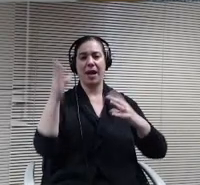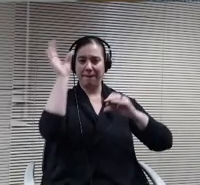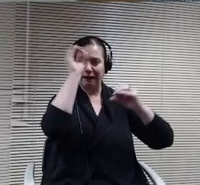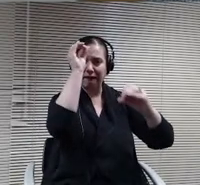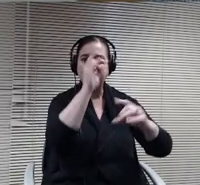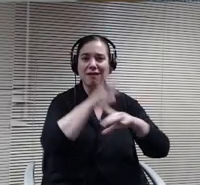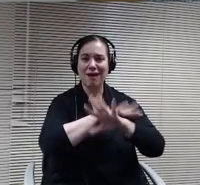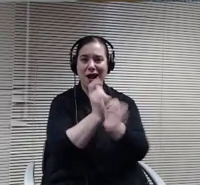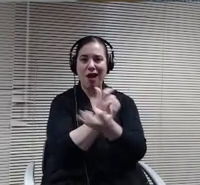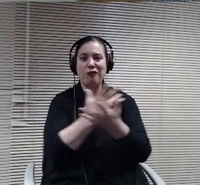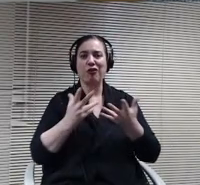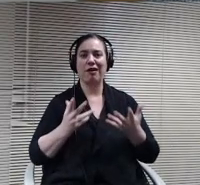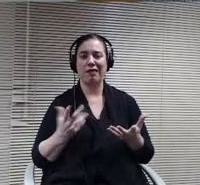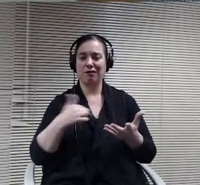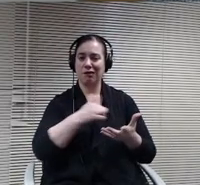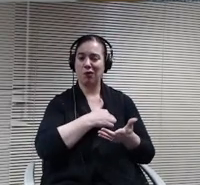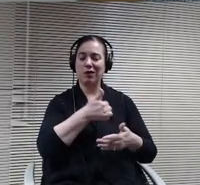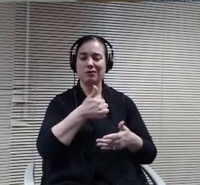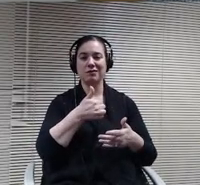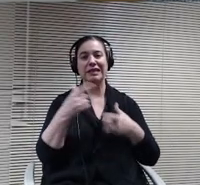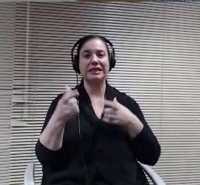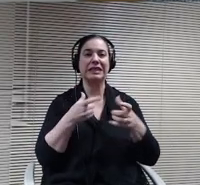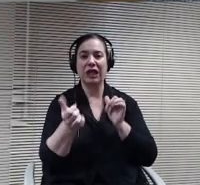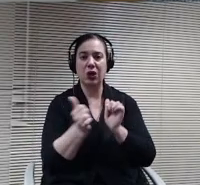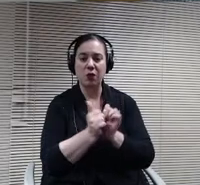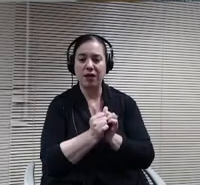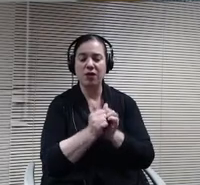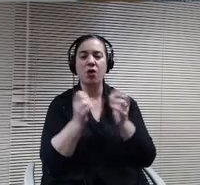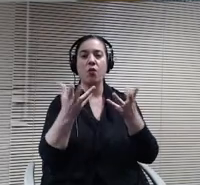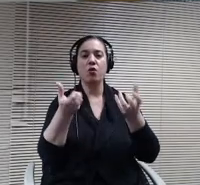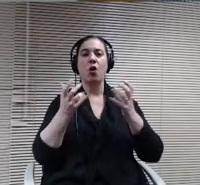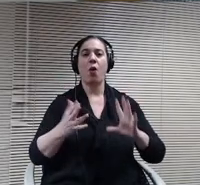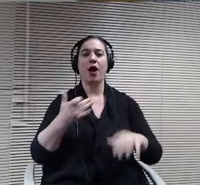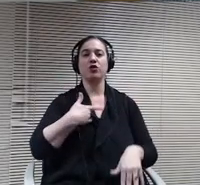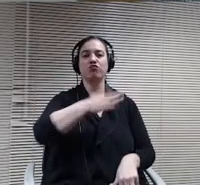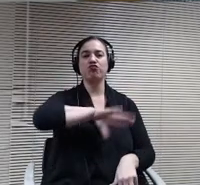To shut out the voices of someone who feels like matter is